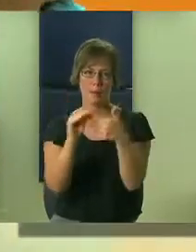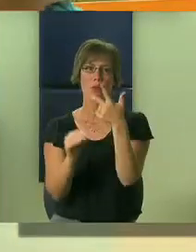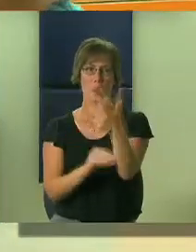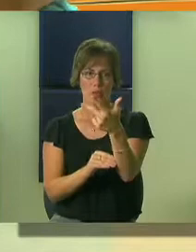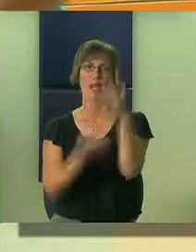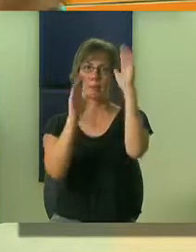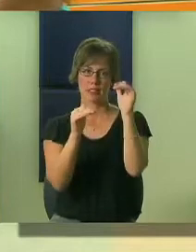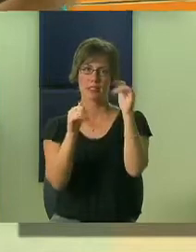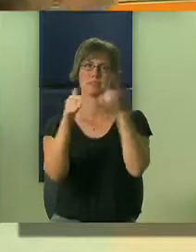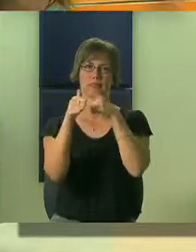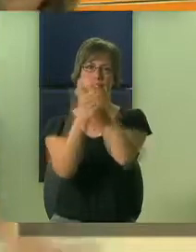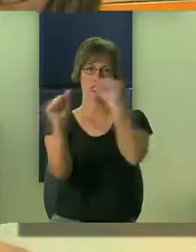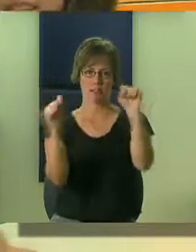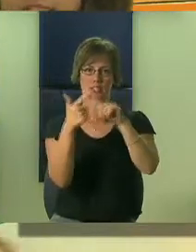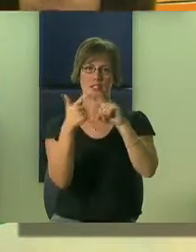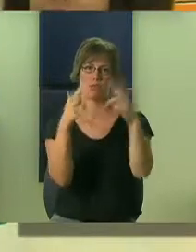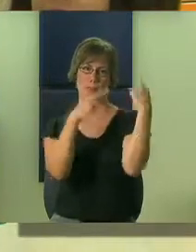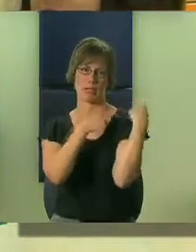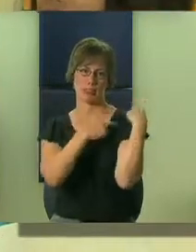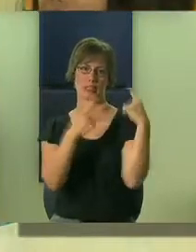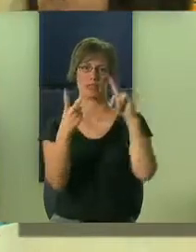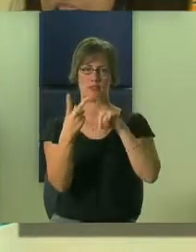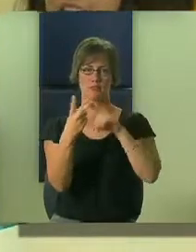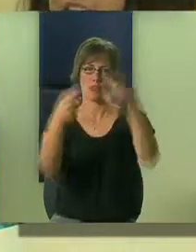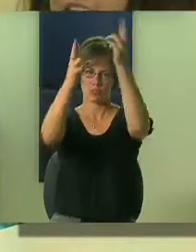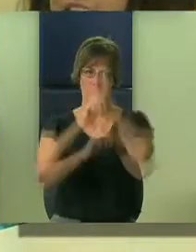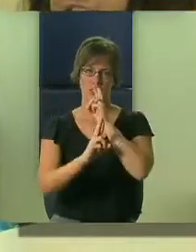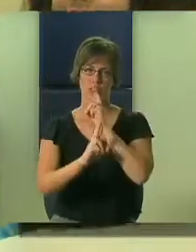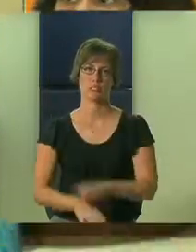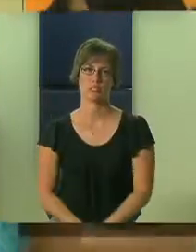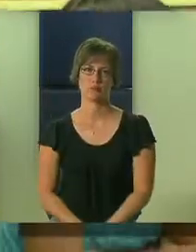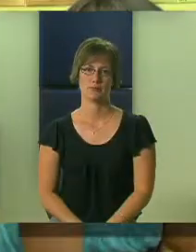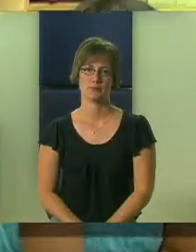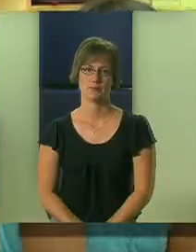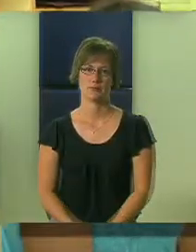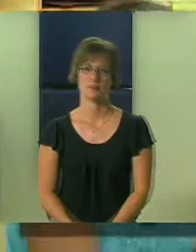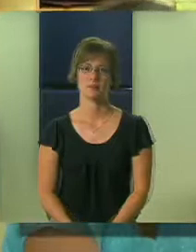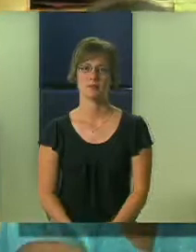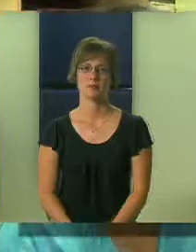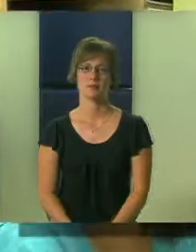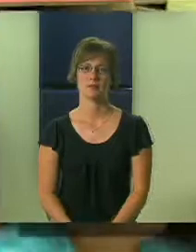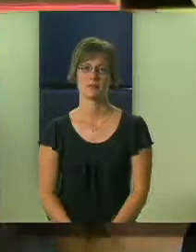them in the class, and the kids can very easily talk about the three things, the three expectations: